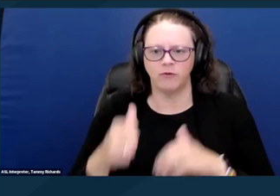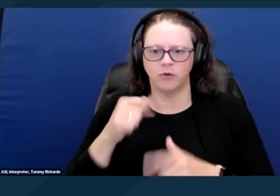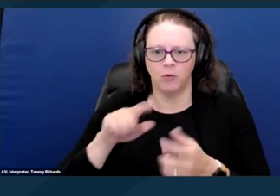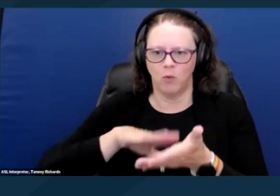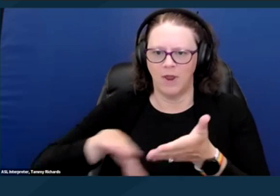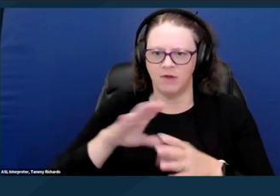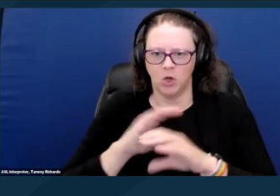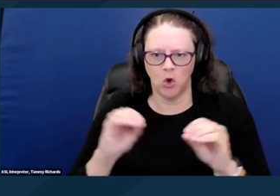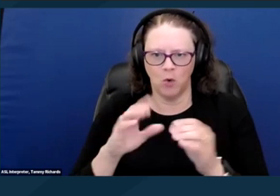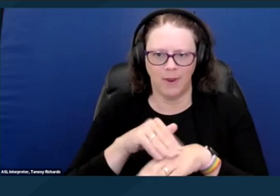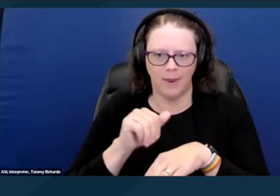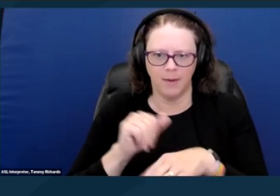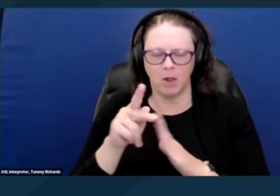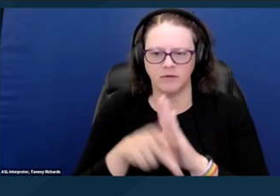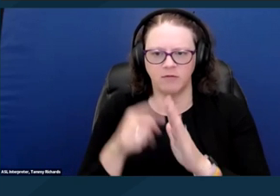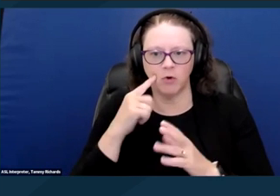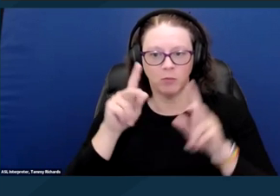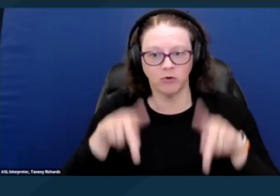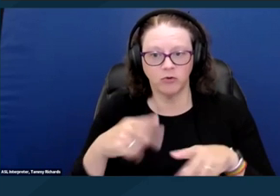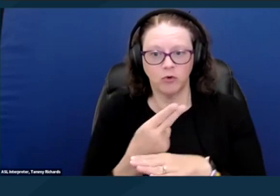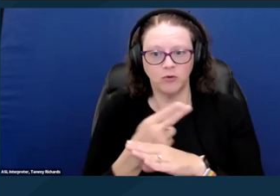There's also the failure to allow reasonable modifications